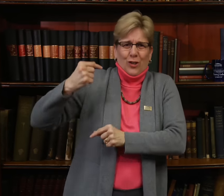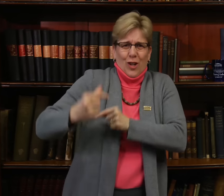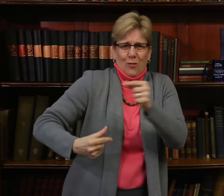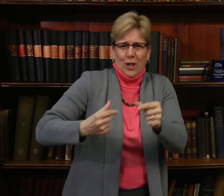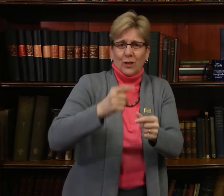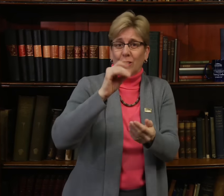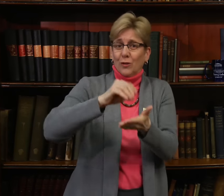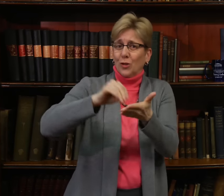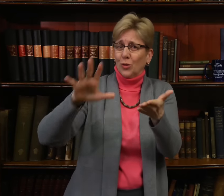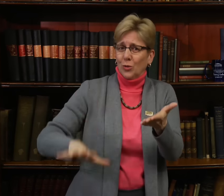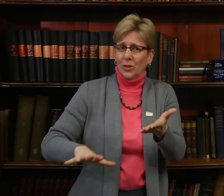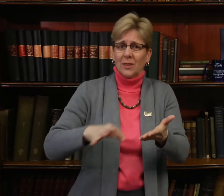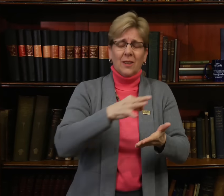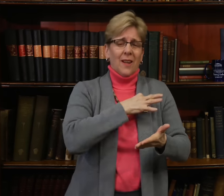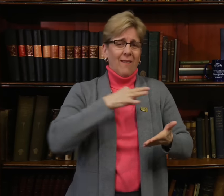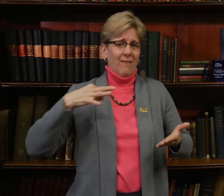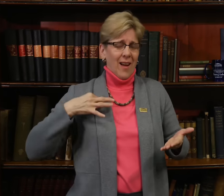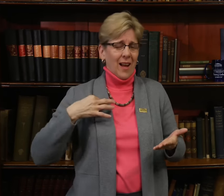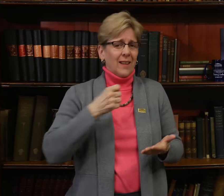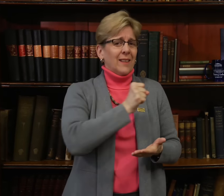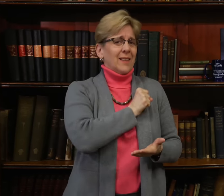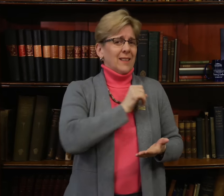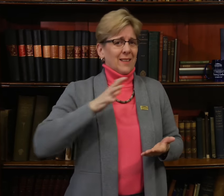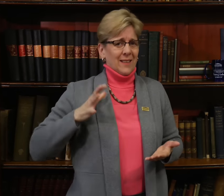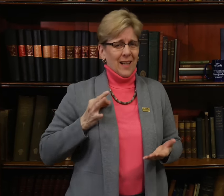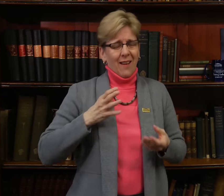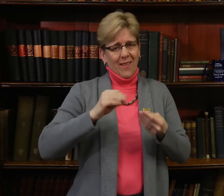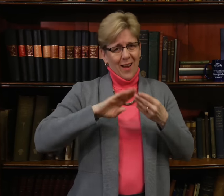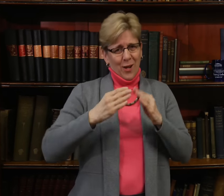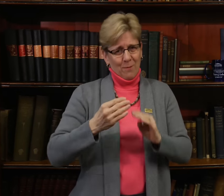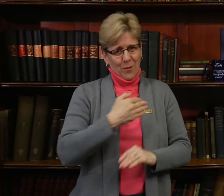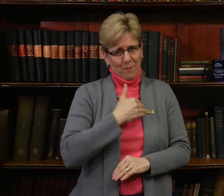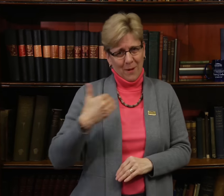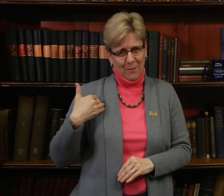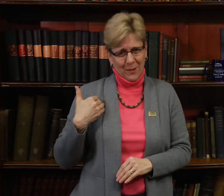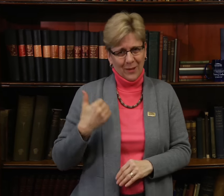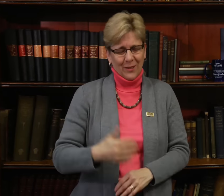and benefit generations and generations of students, faculty, staff, and community members.